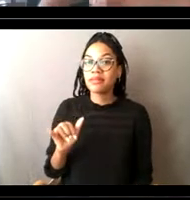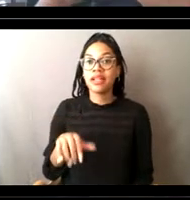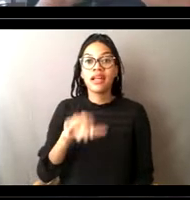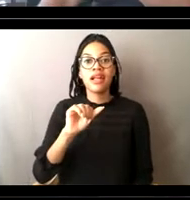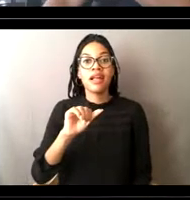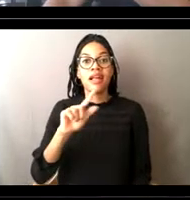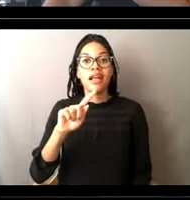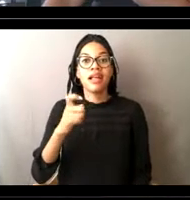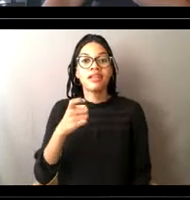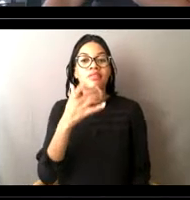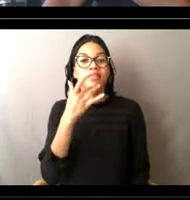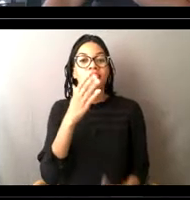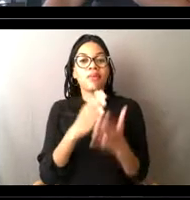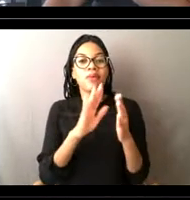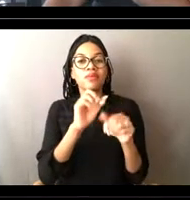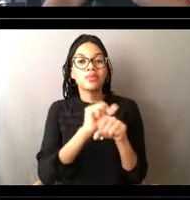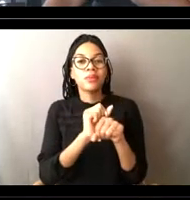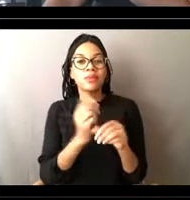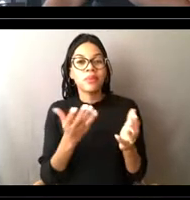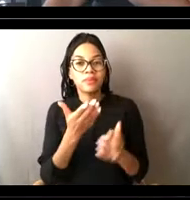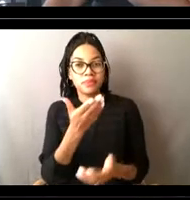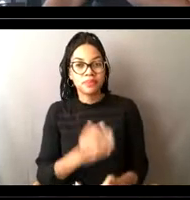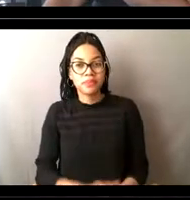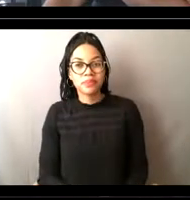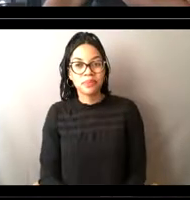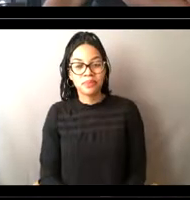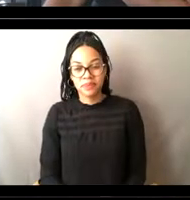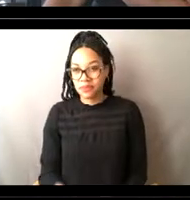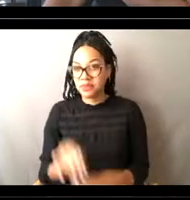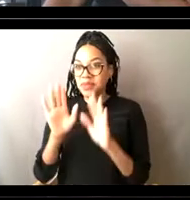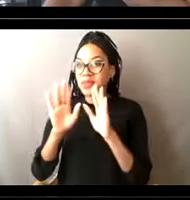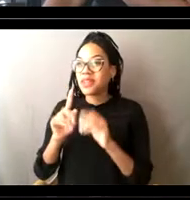What's the favorite part of your job? That is a great question.